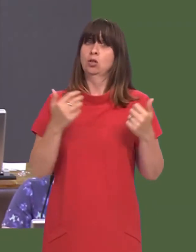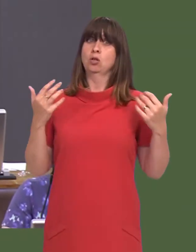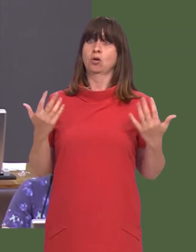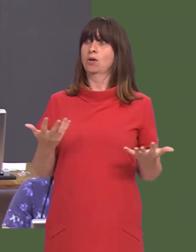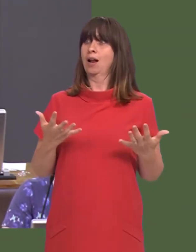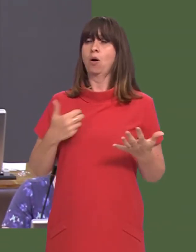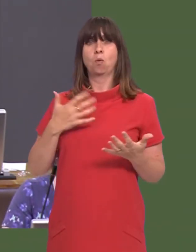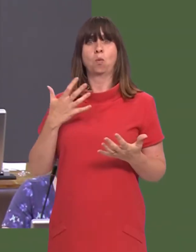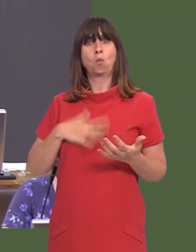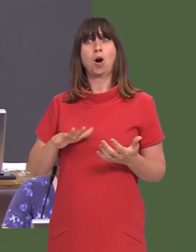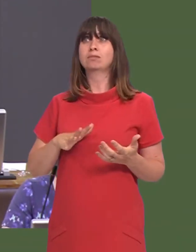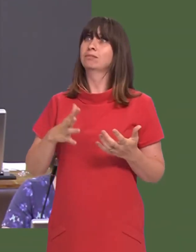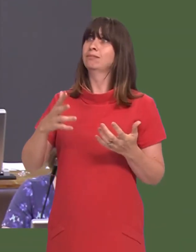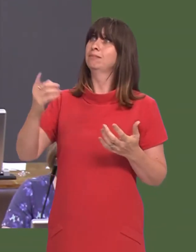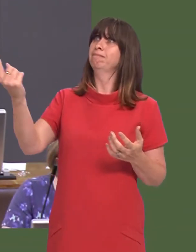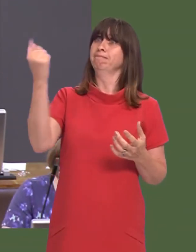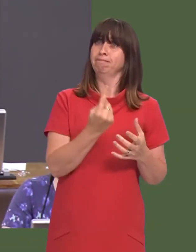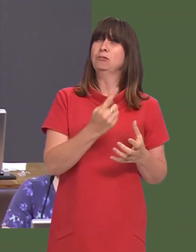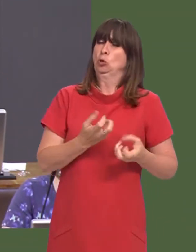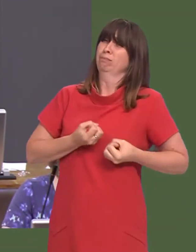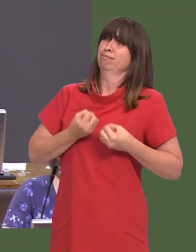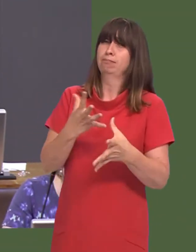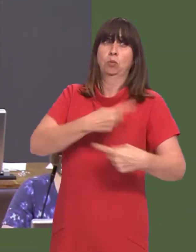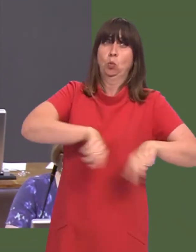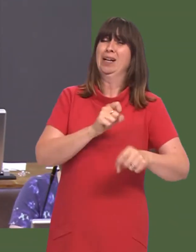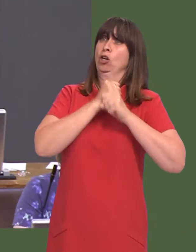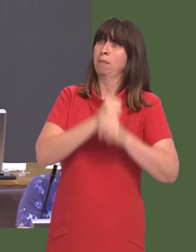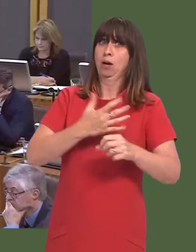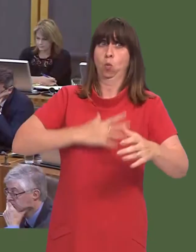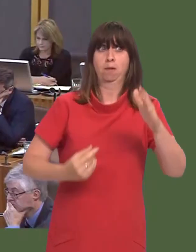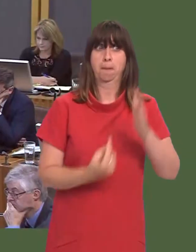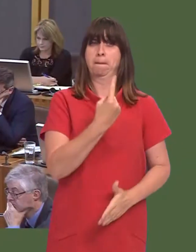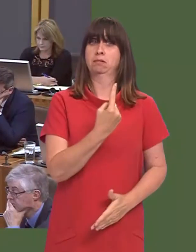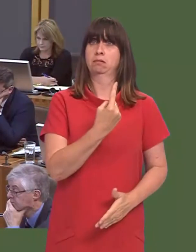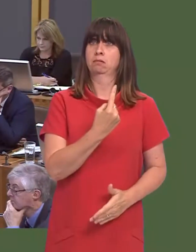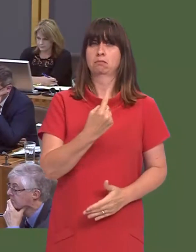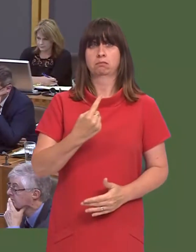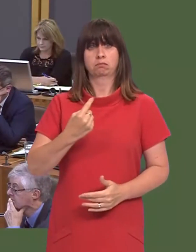So, weíll welcome the opportunity of taking that delegation and stressing the strong commitment.